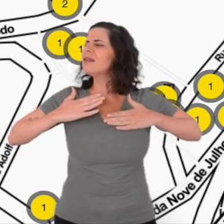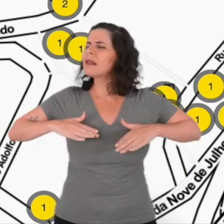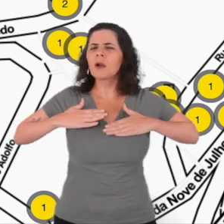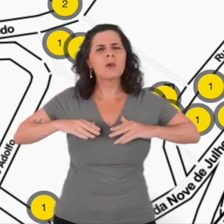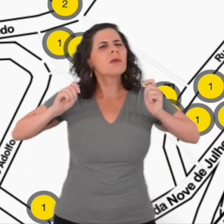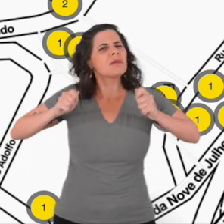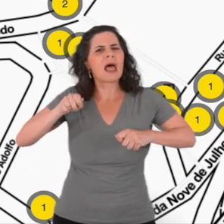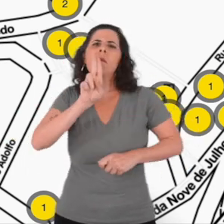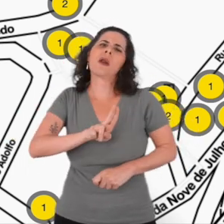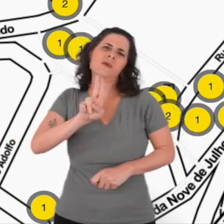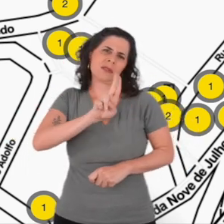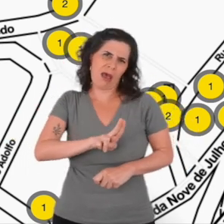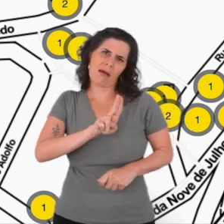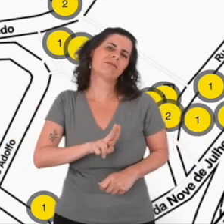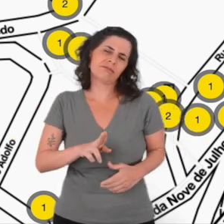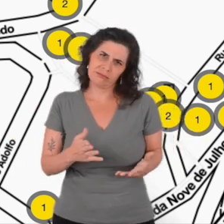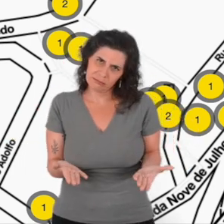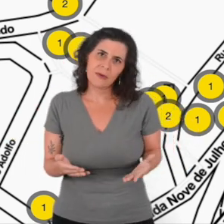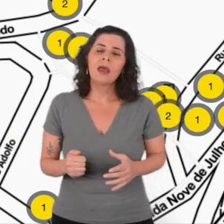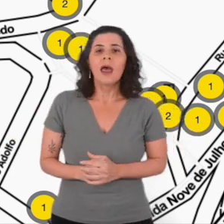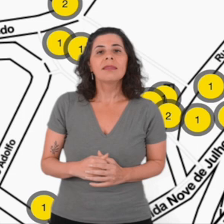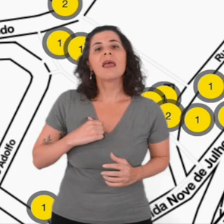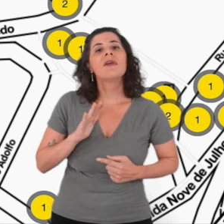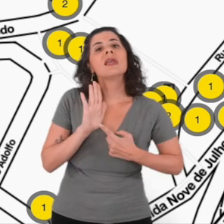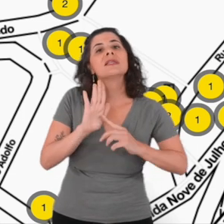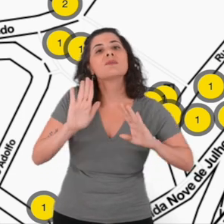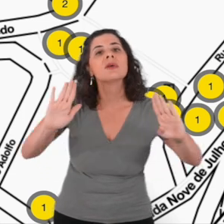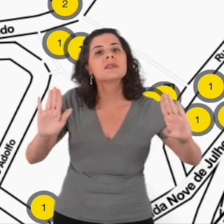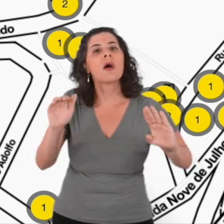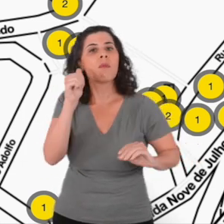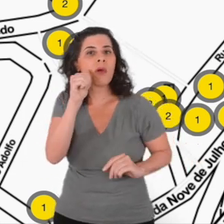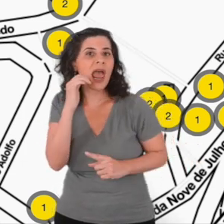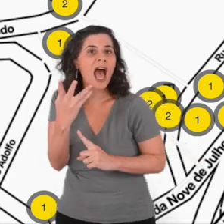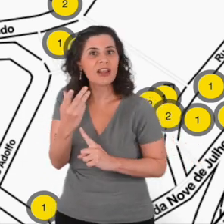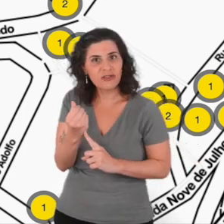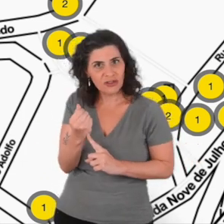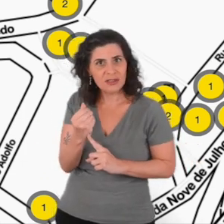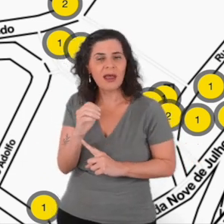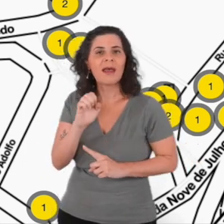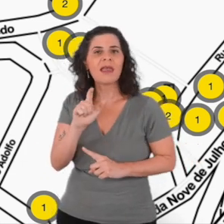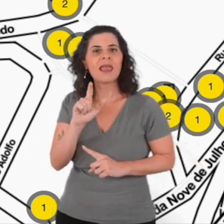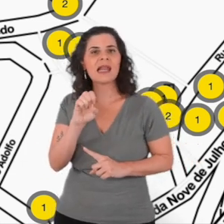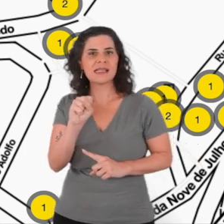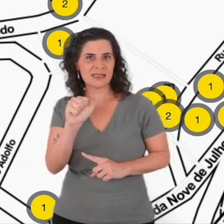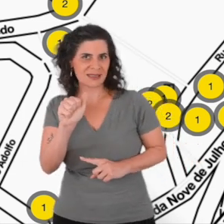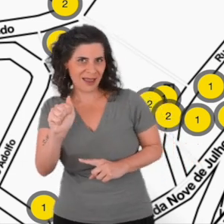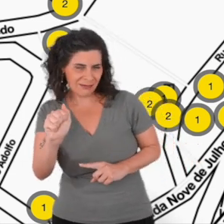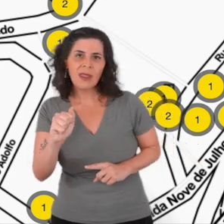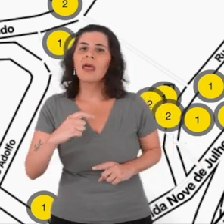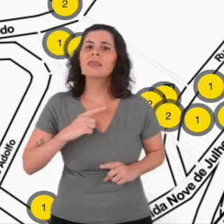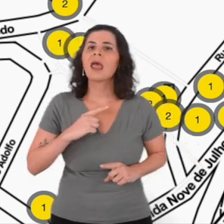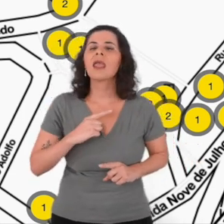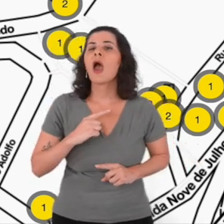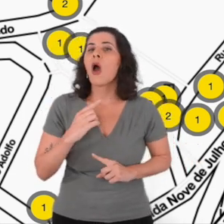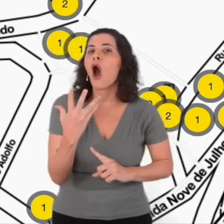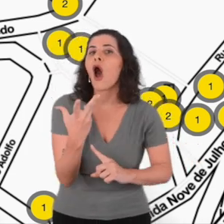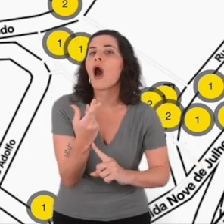We have just left Elisa Stecca's exhibition. We saw a work called "Tactile Silence".